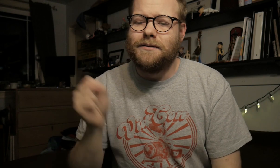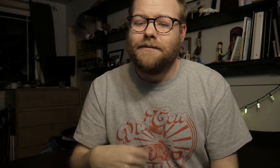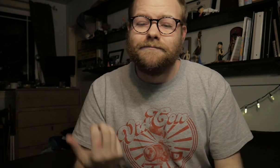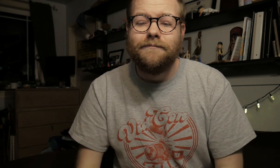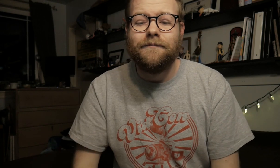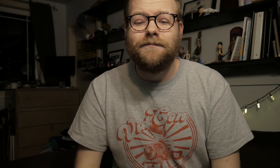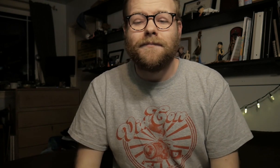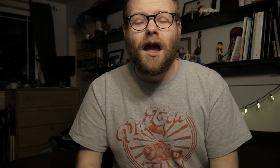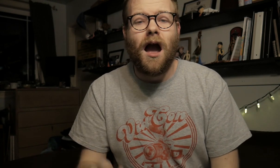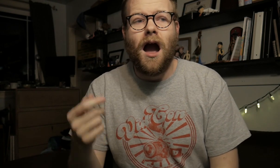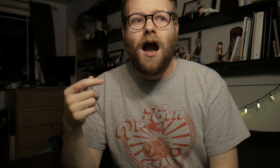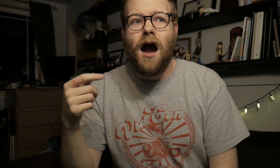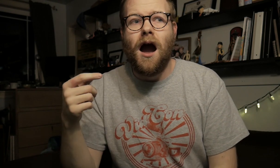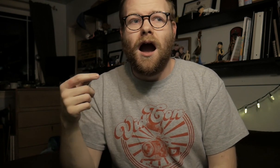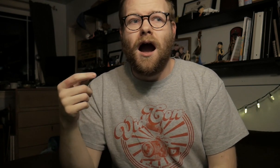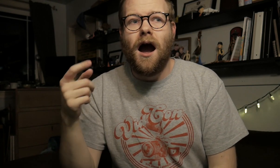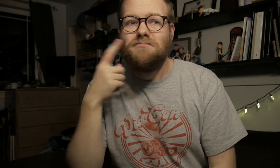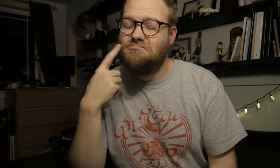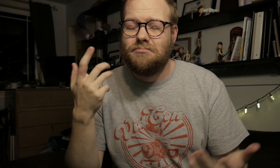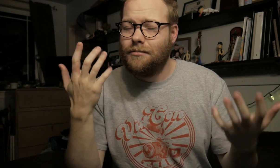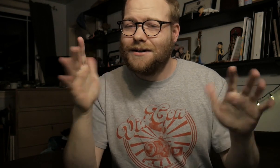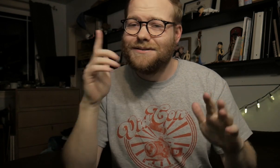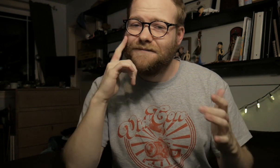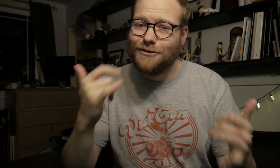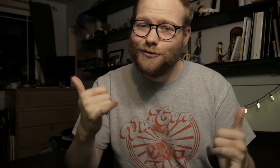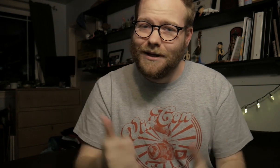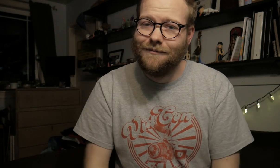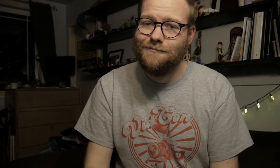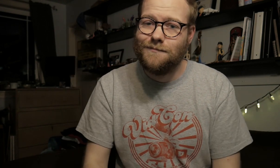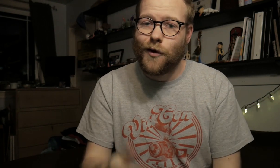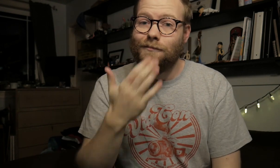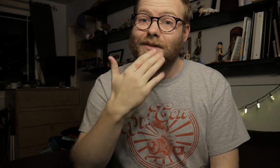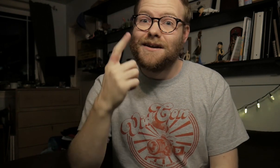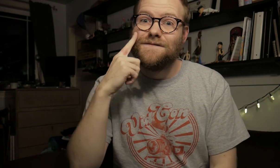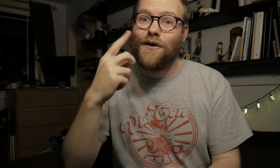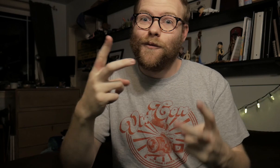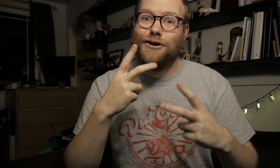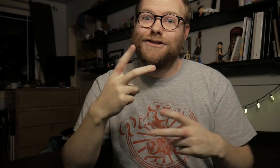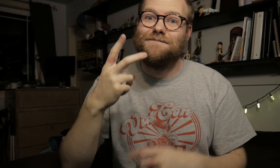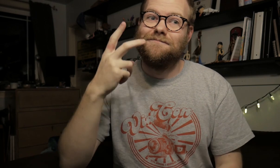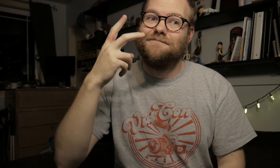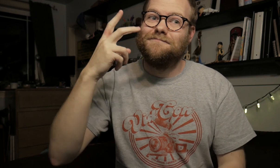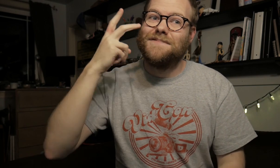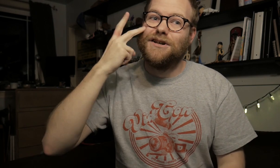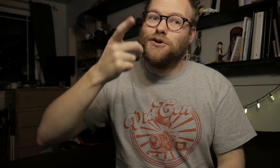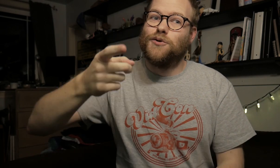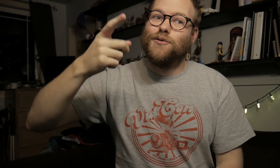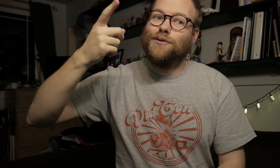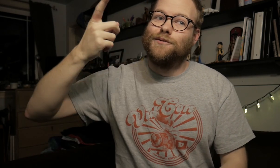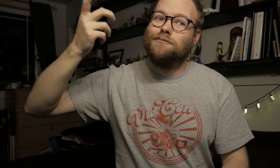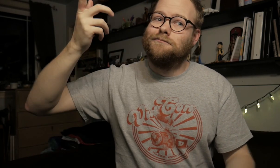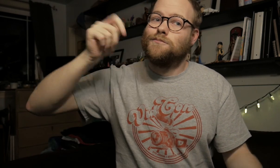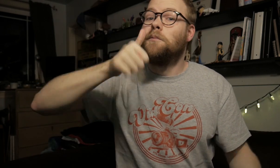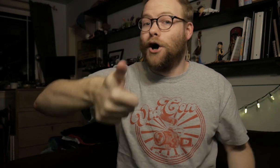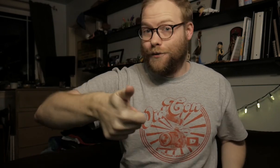Yeah. I think that's it for today. Thanks for watching, see you...tomorrow.